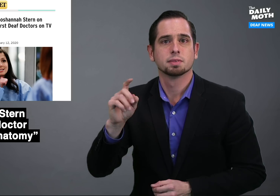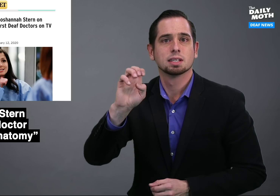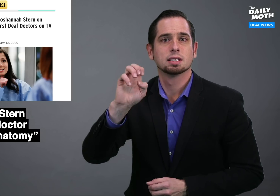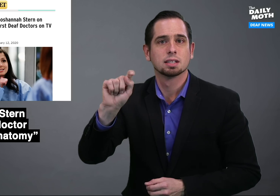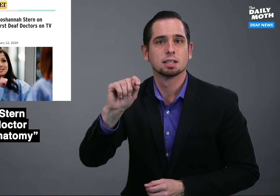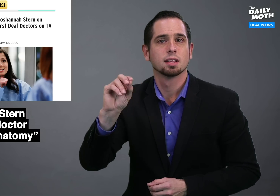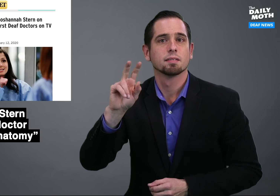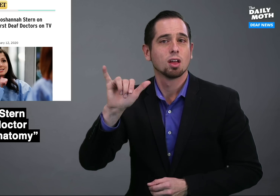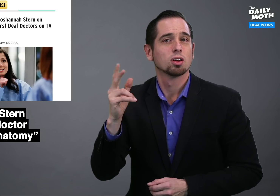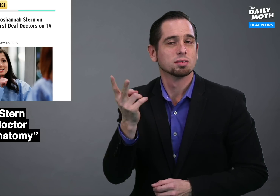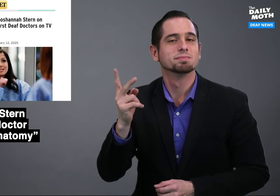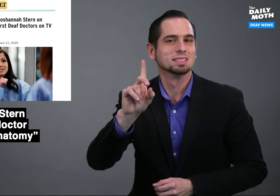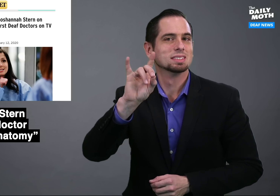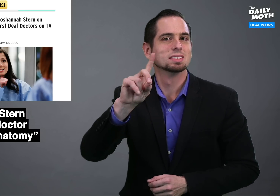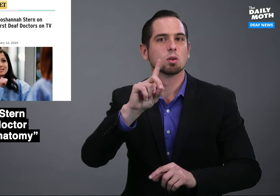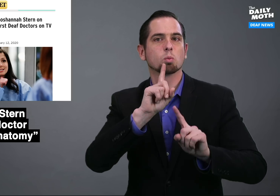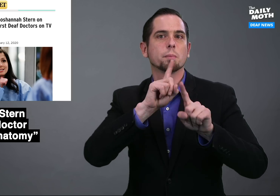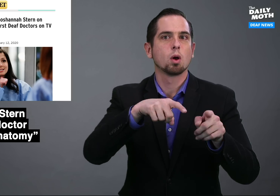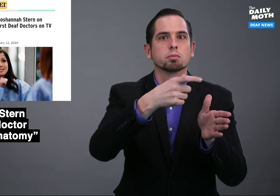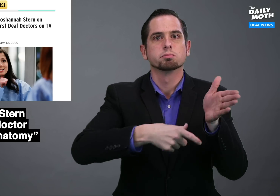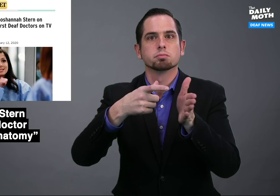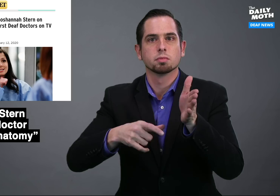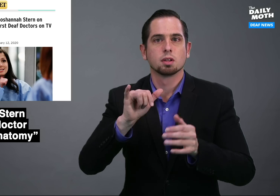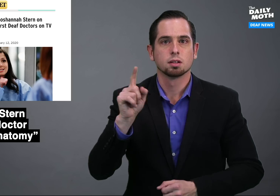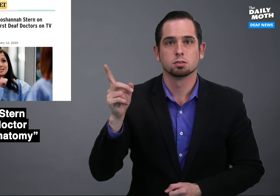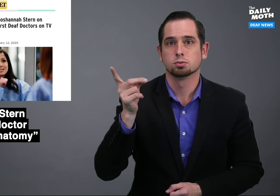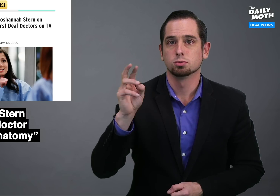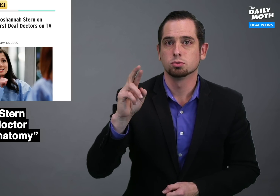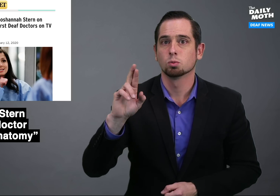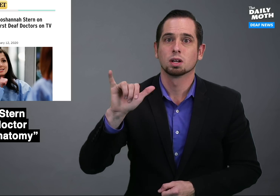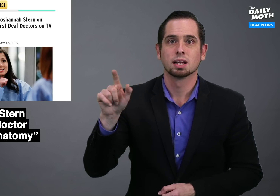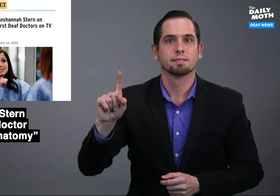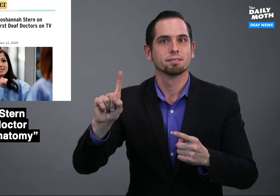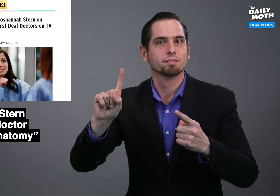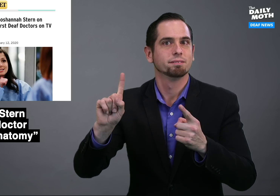ET and Variety reported that Dr. Riley was